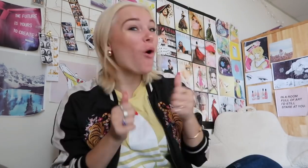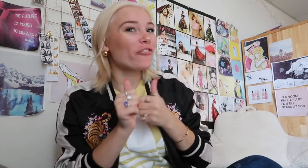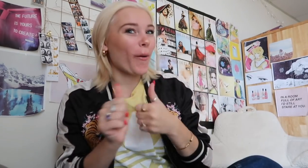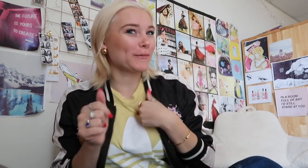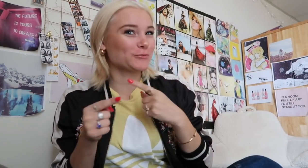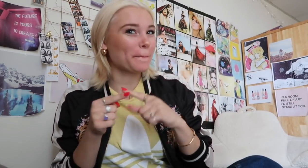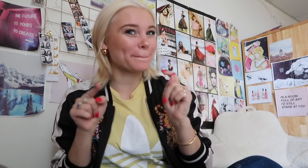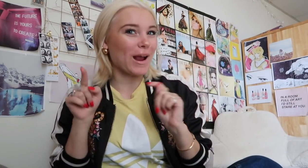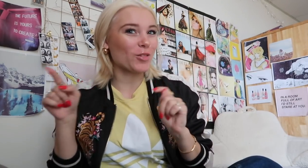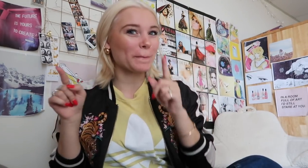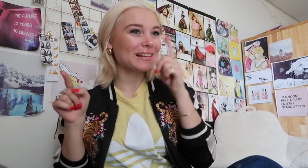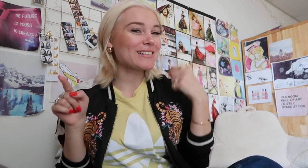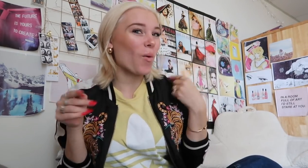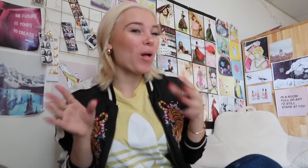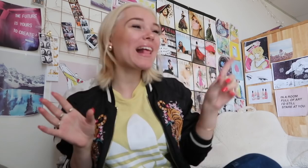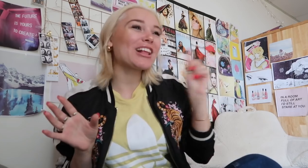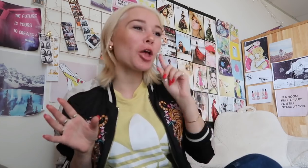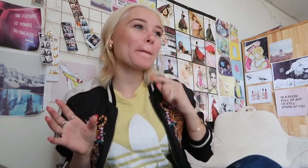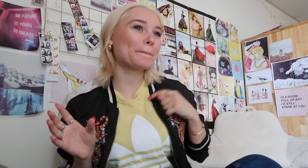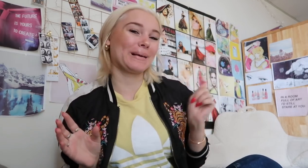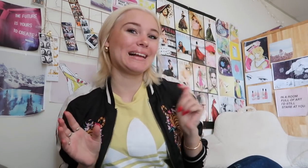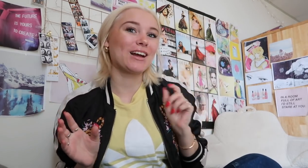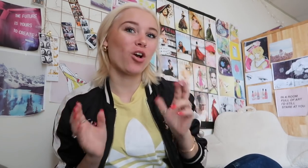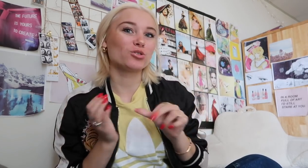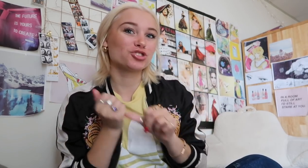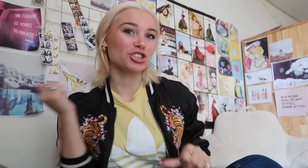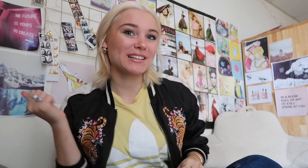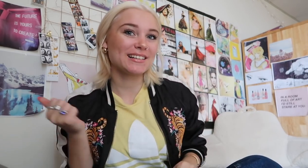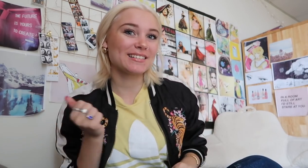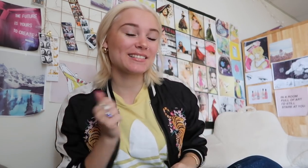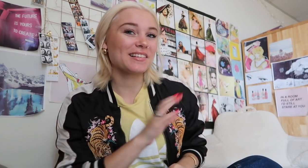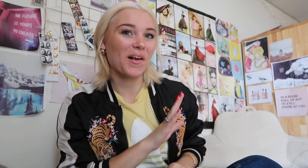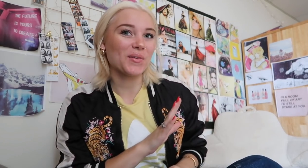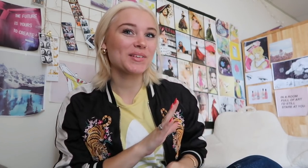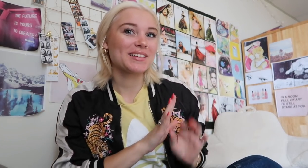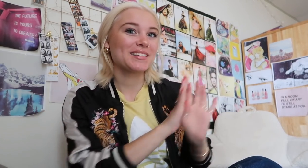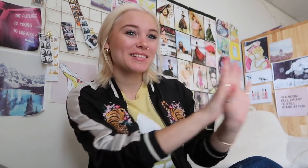oh no, I don't want my interpreter to listen to my urination when I goes to bathroom